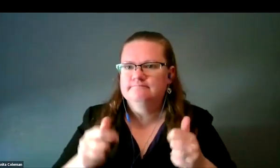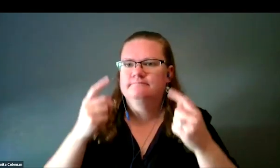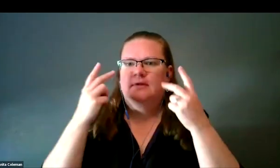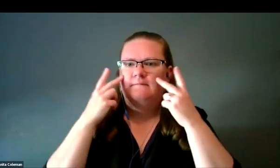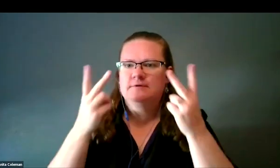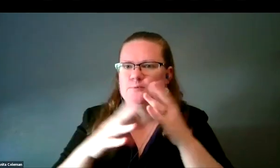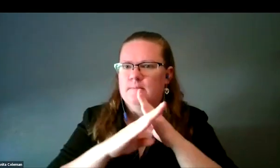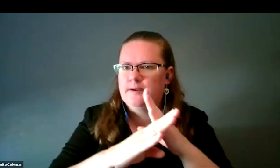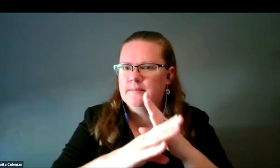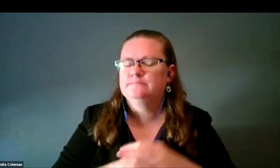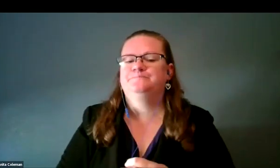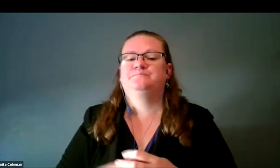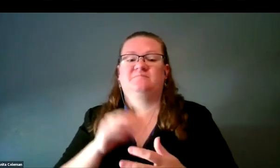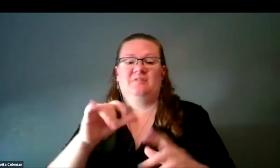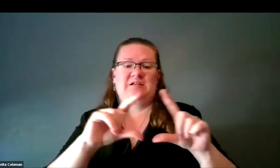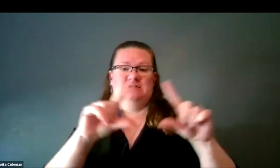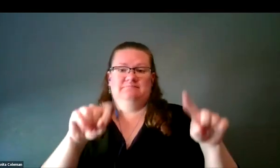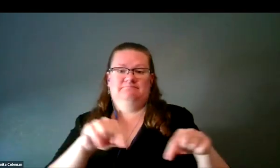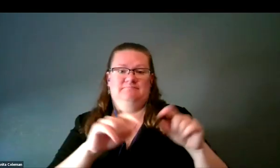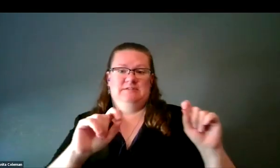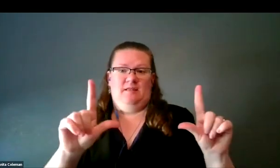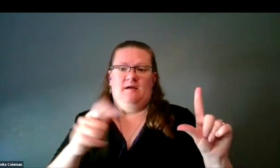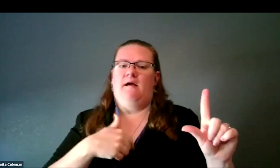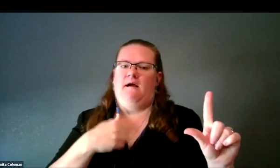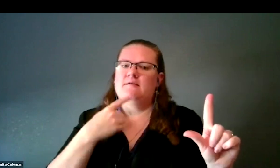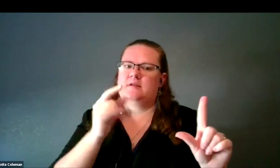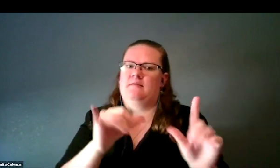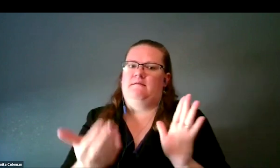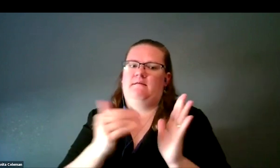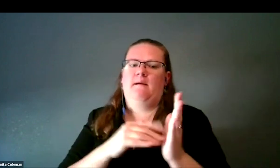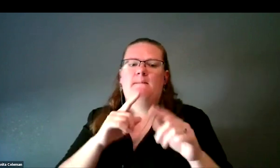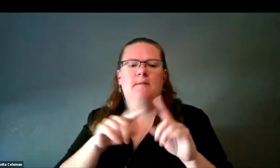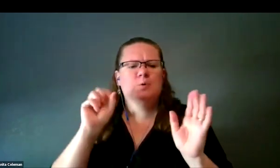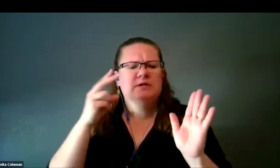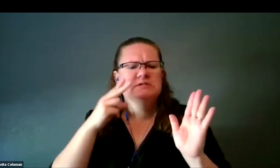In the slide, I reiterate those points, but also at the bottom of the slide, near the bottom of the slides,